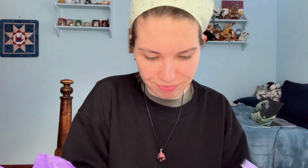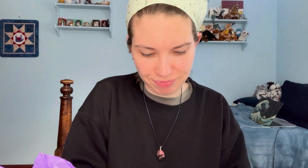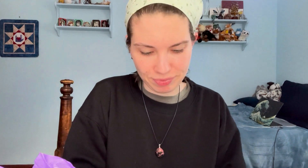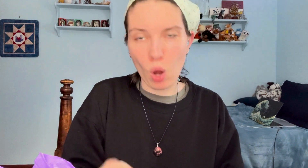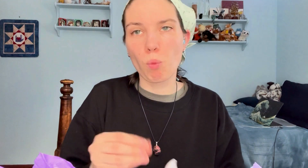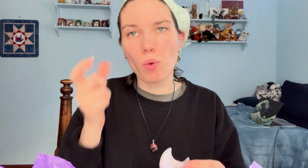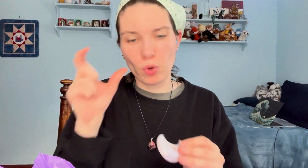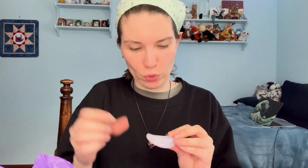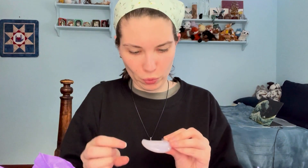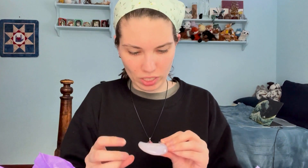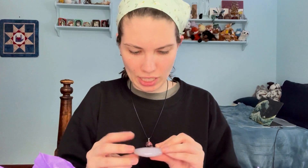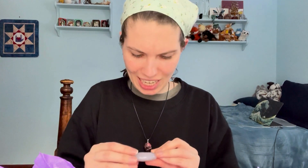More moons